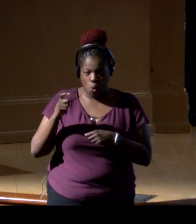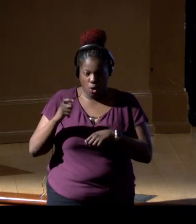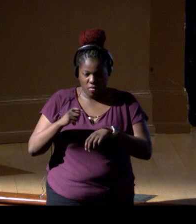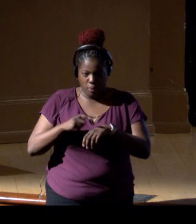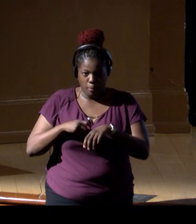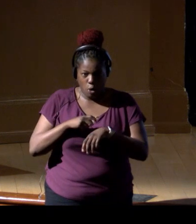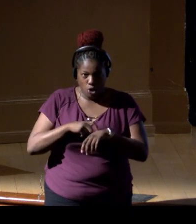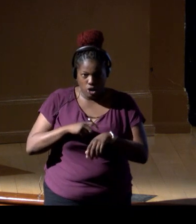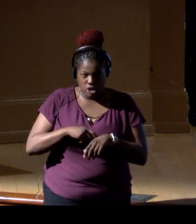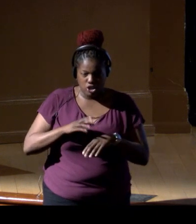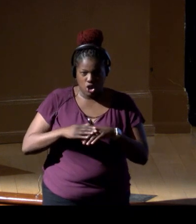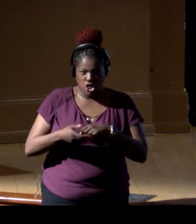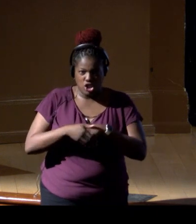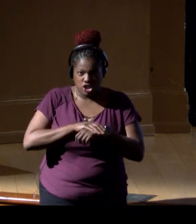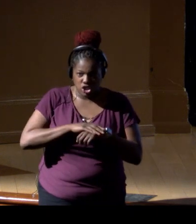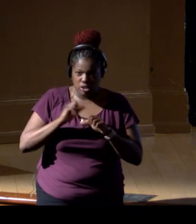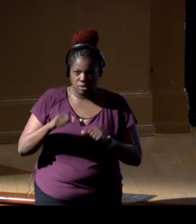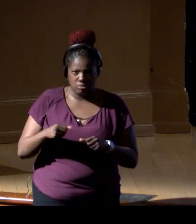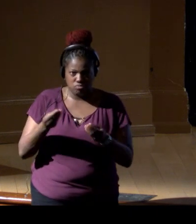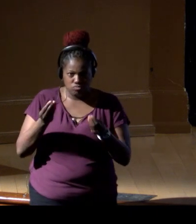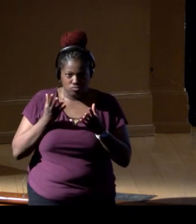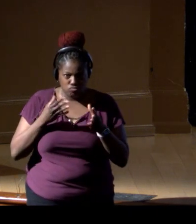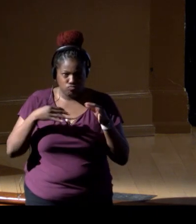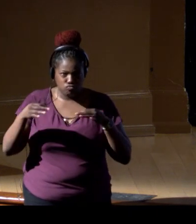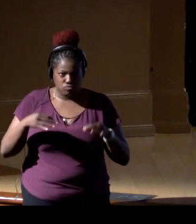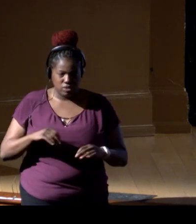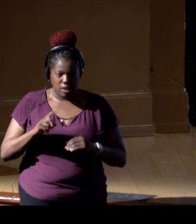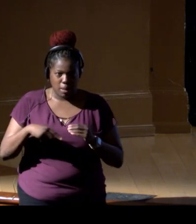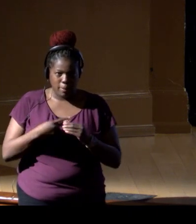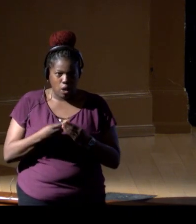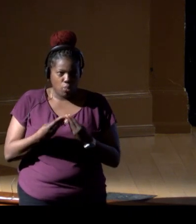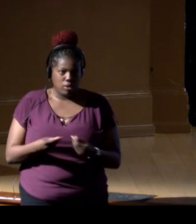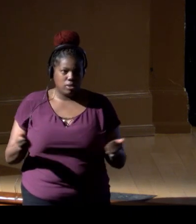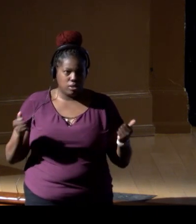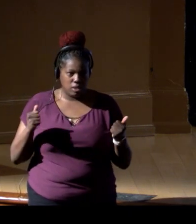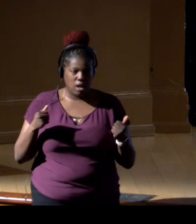but not afterwards can tell us about the disappearance of the predators in some areas.